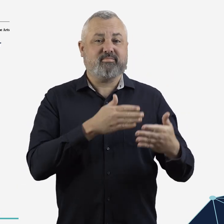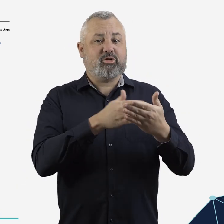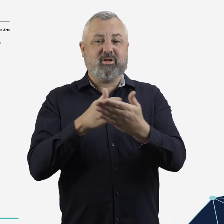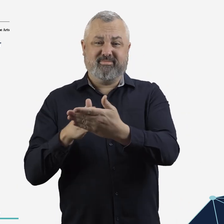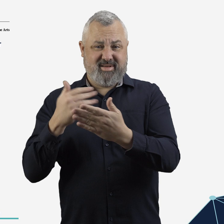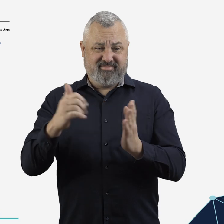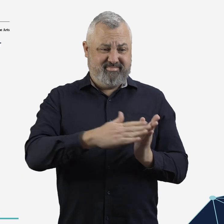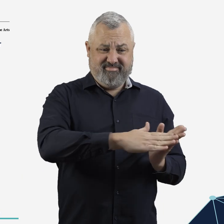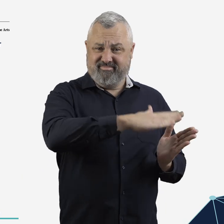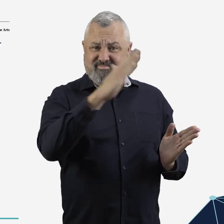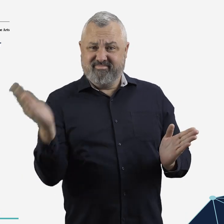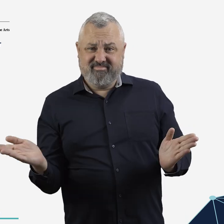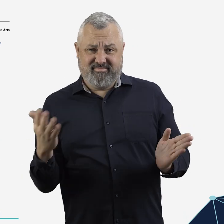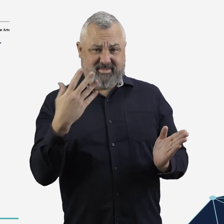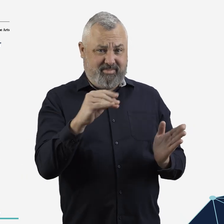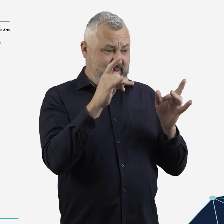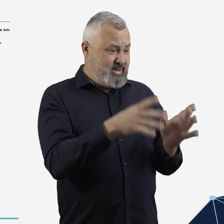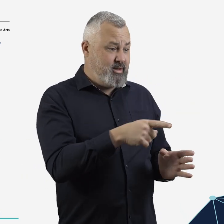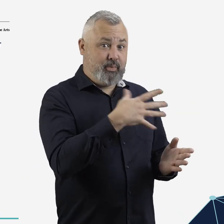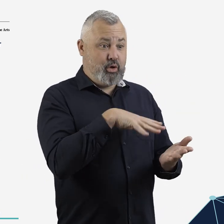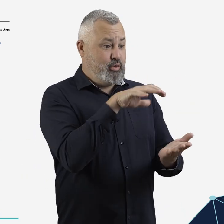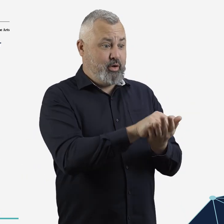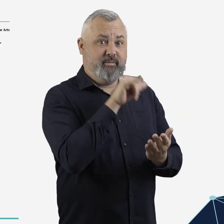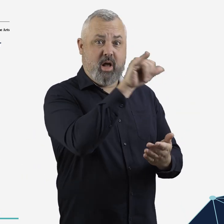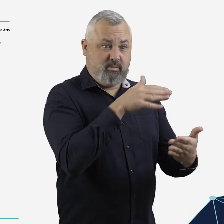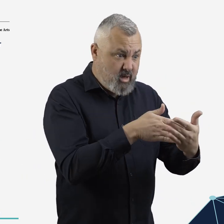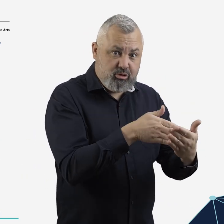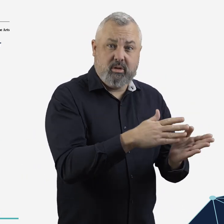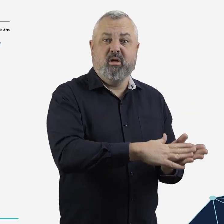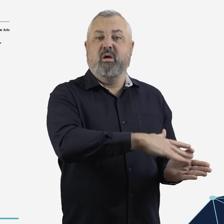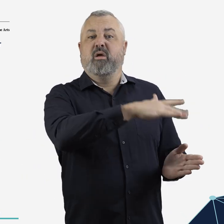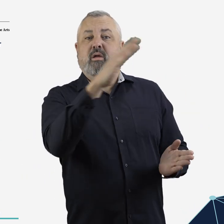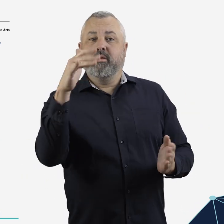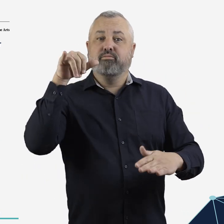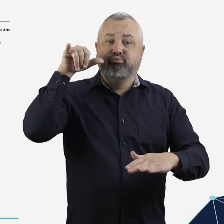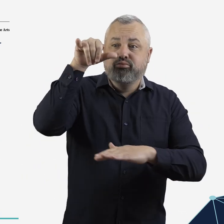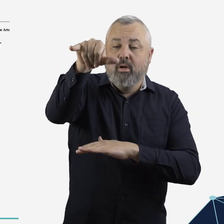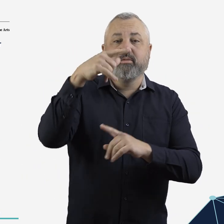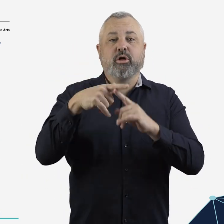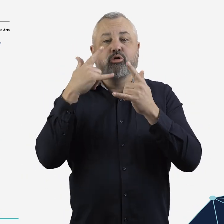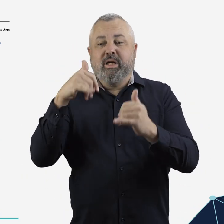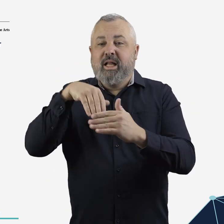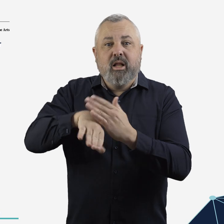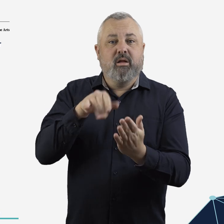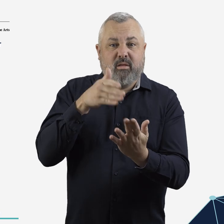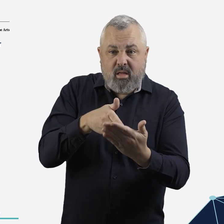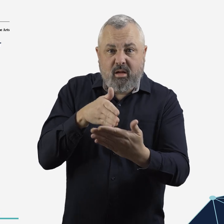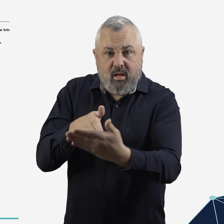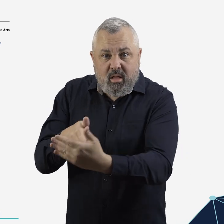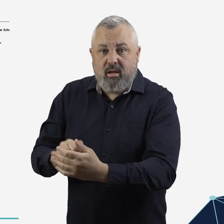Barriers can be encountered across the journey – from booking a flight, to airport check-in,